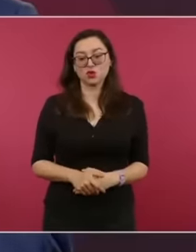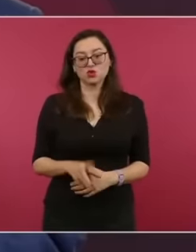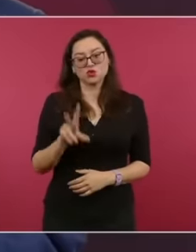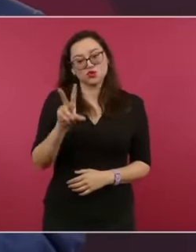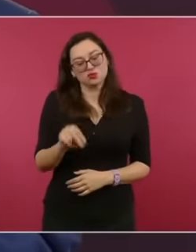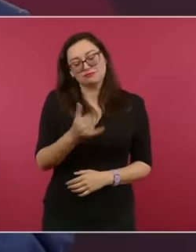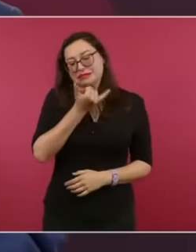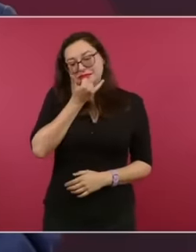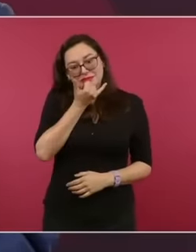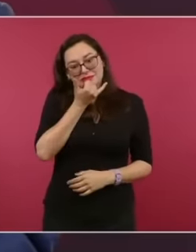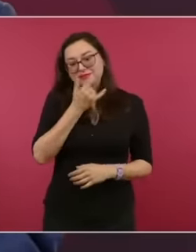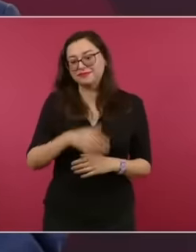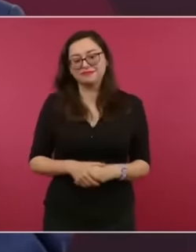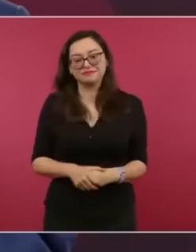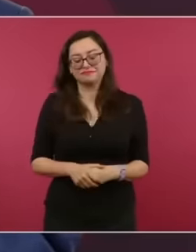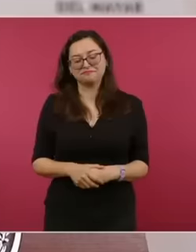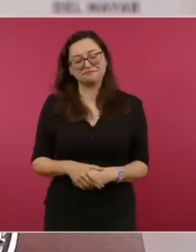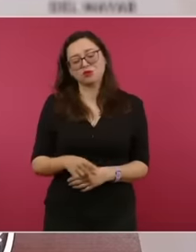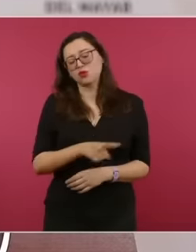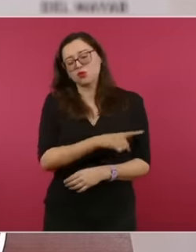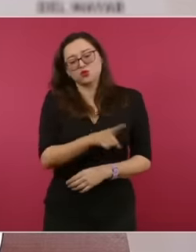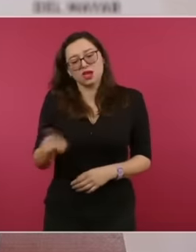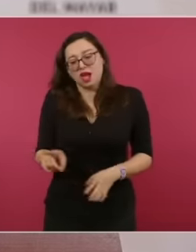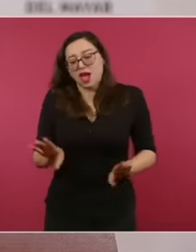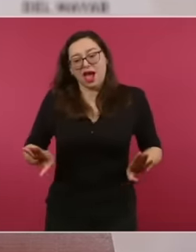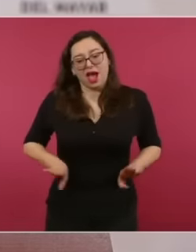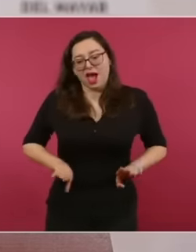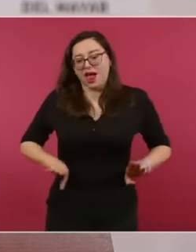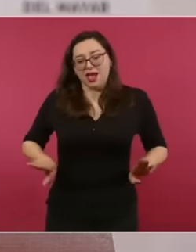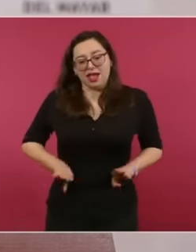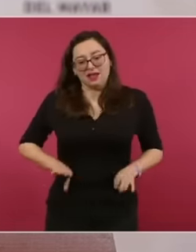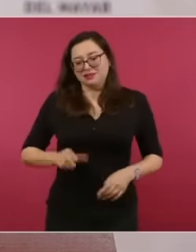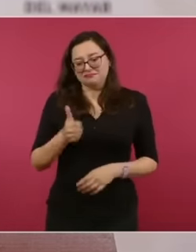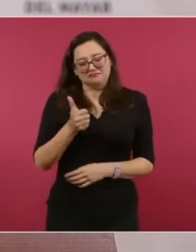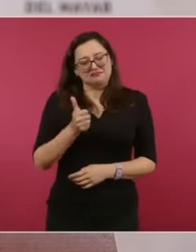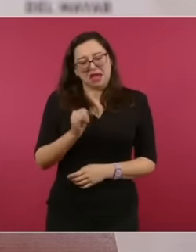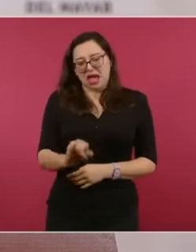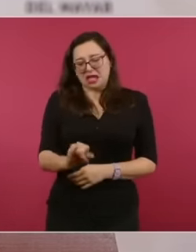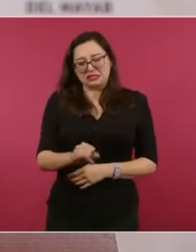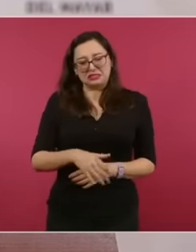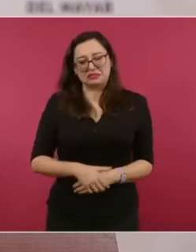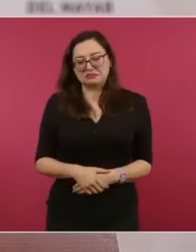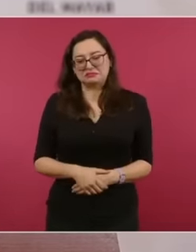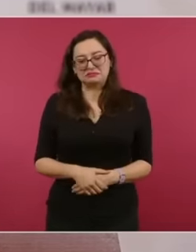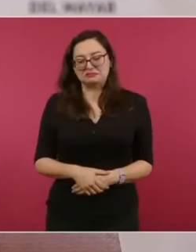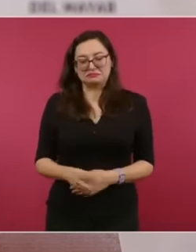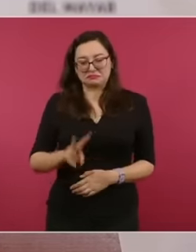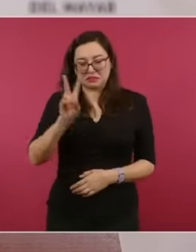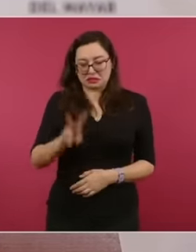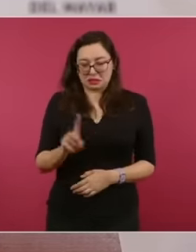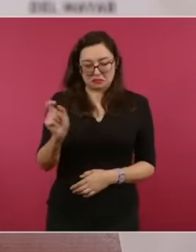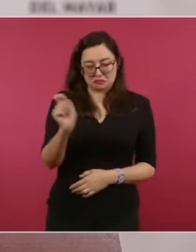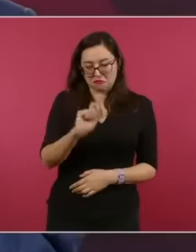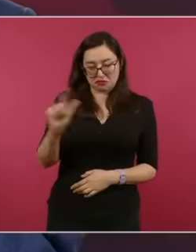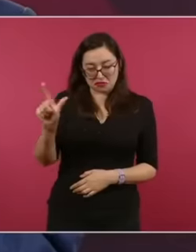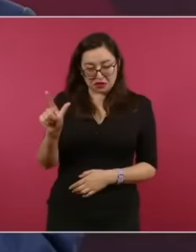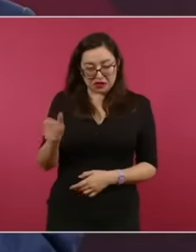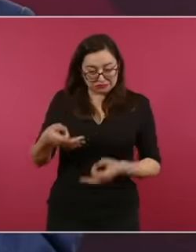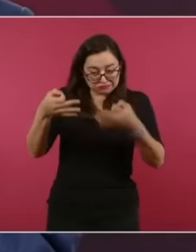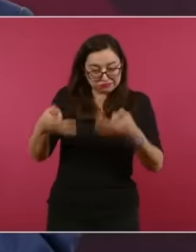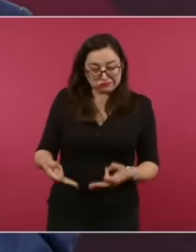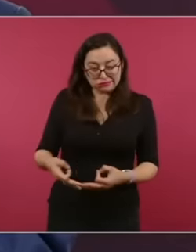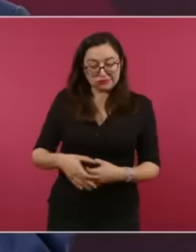in general Yes, this They are not objective and they are not professional. No, we are objective and